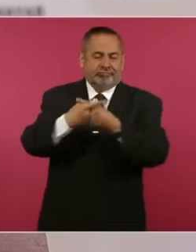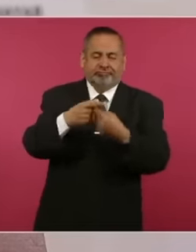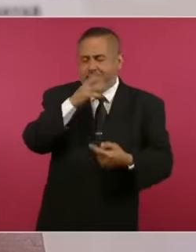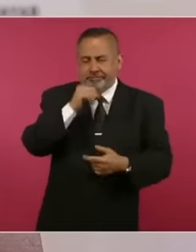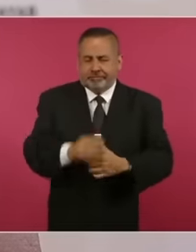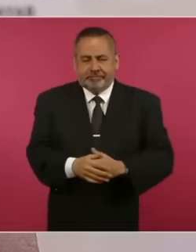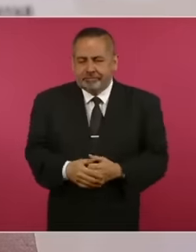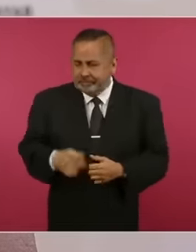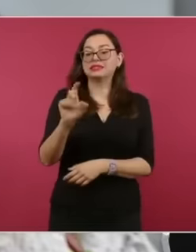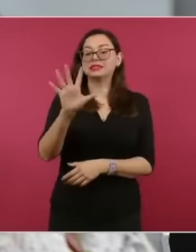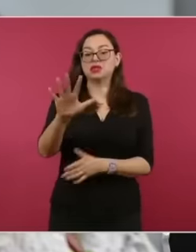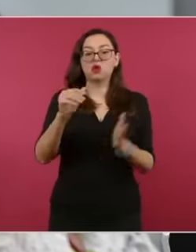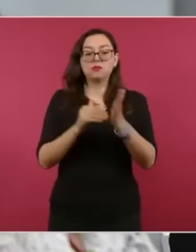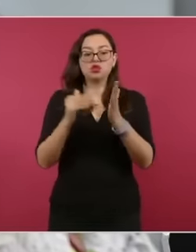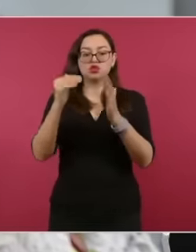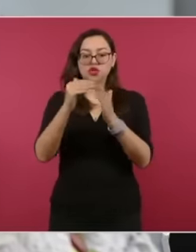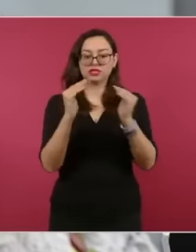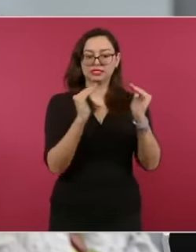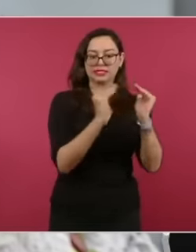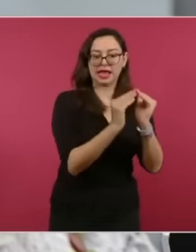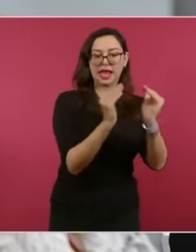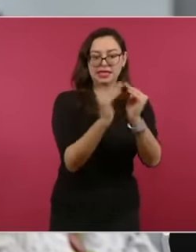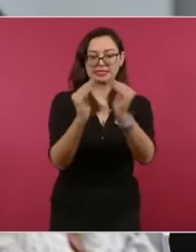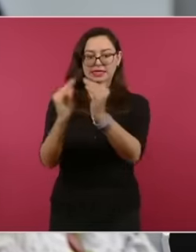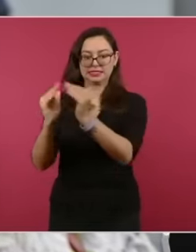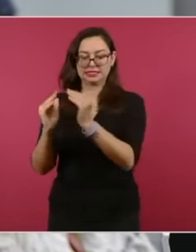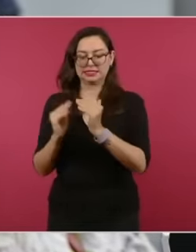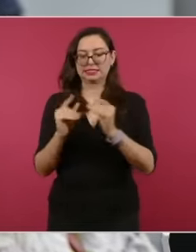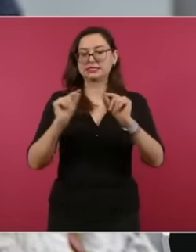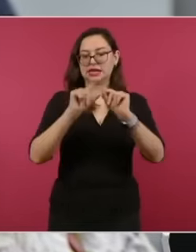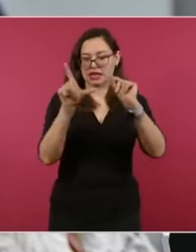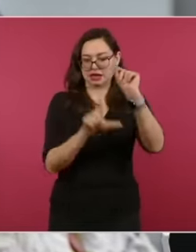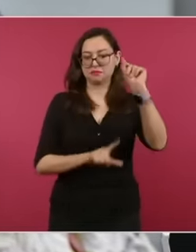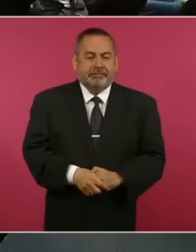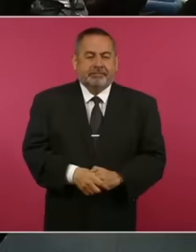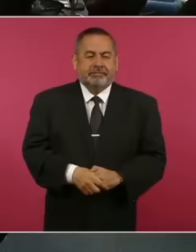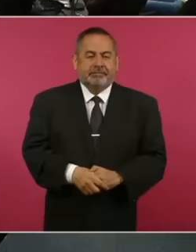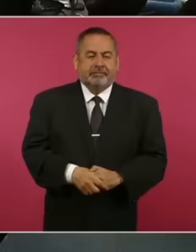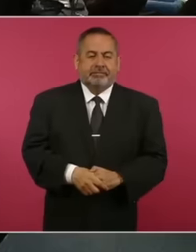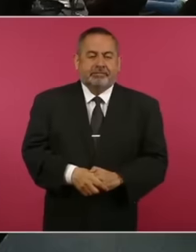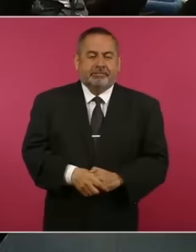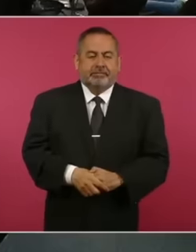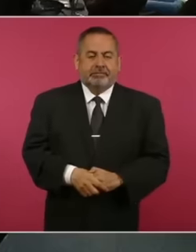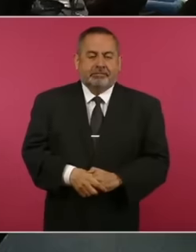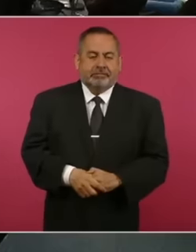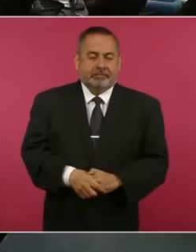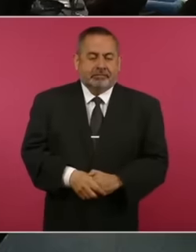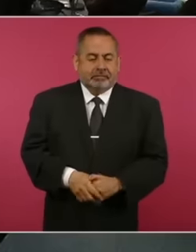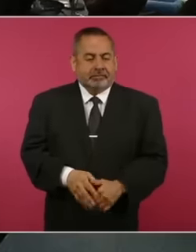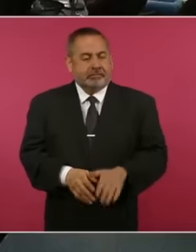you have it, Mr. President, but there it is precisely in the article.